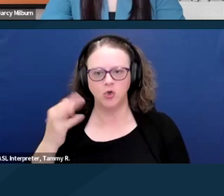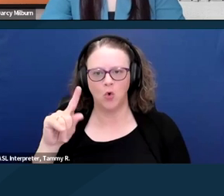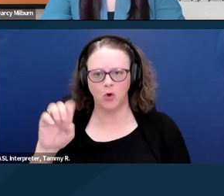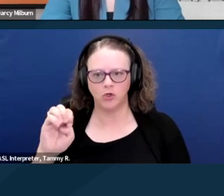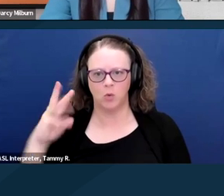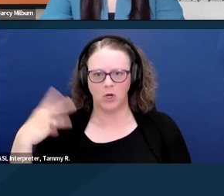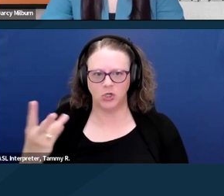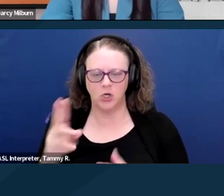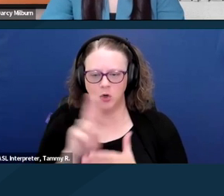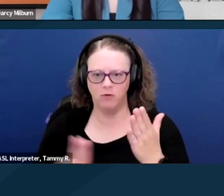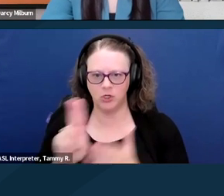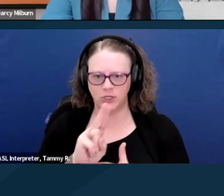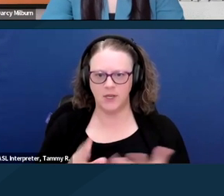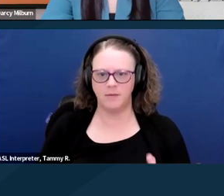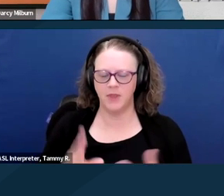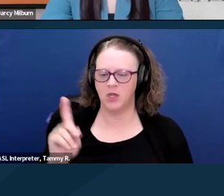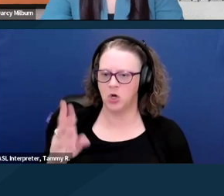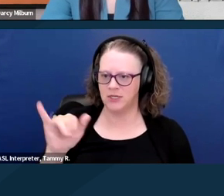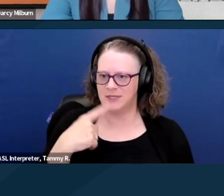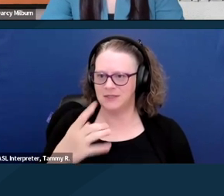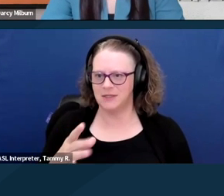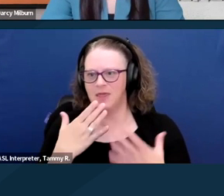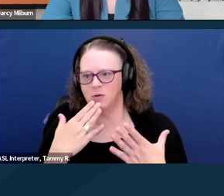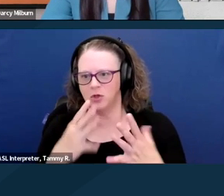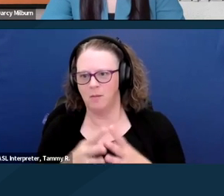Thank you so much, Ayesha, and to everyone that's joined this call.